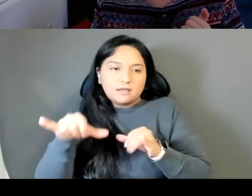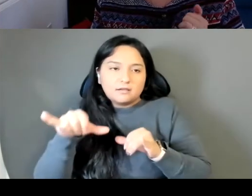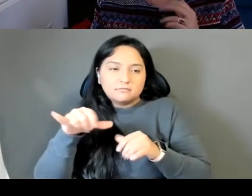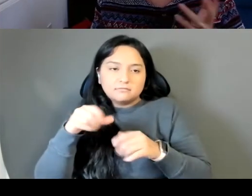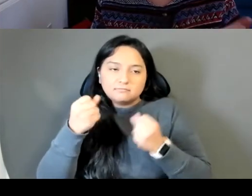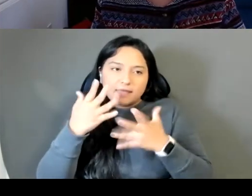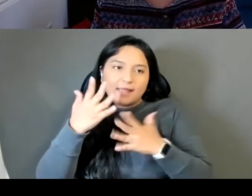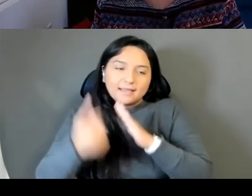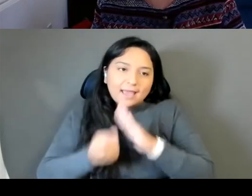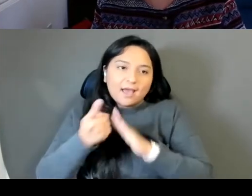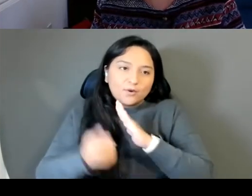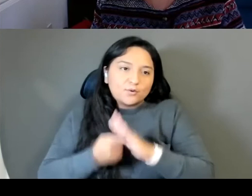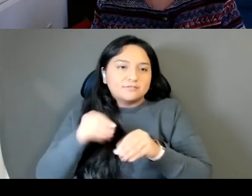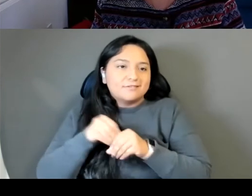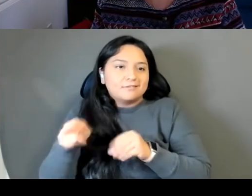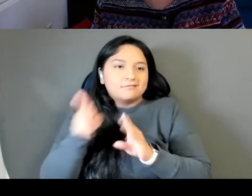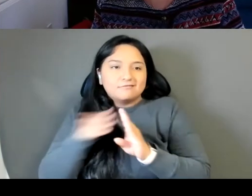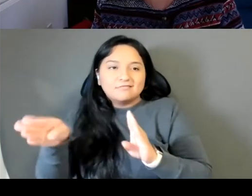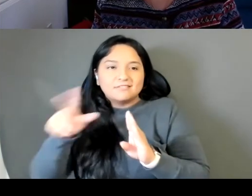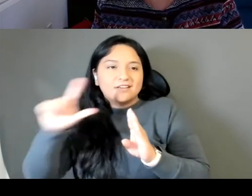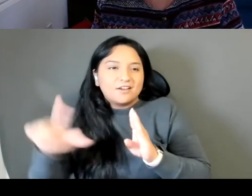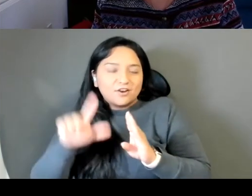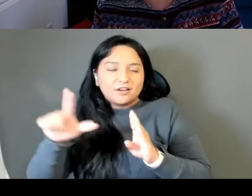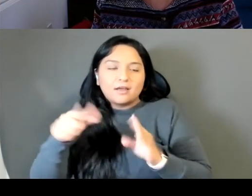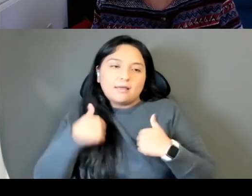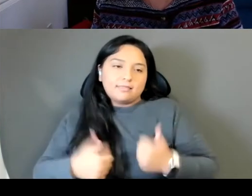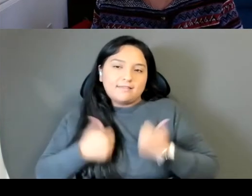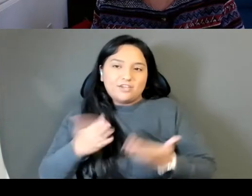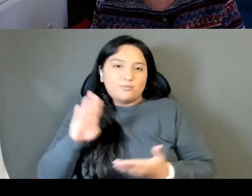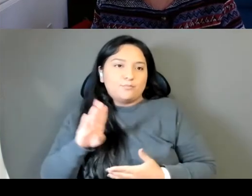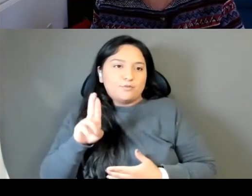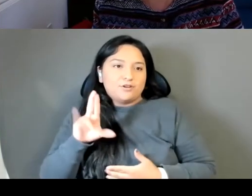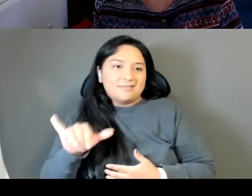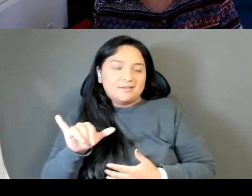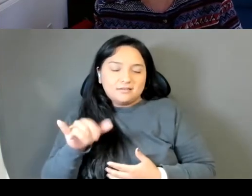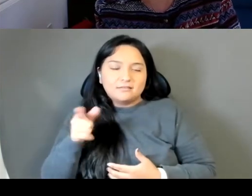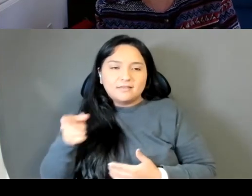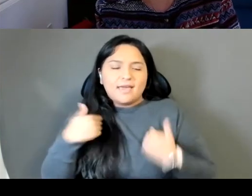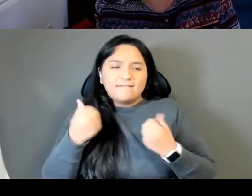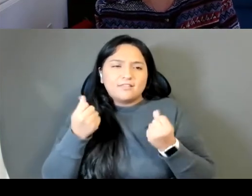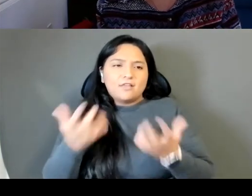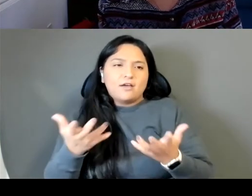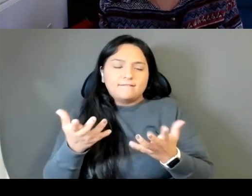they have a really great collection of Southeast Asian material that after some trouble I got access to.